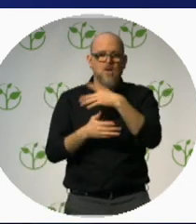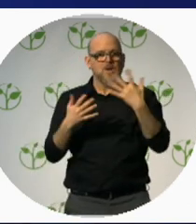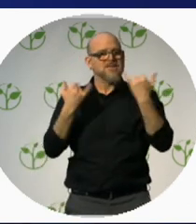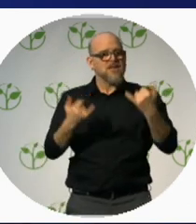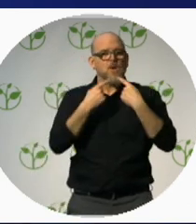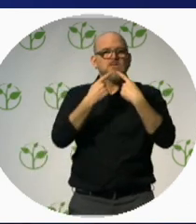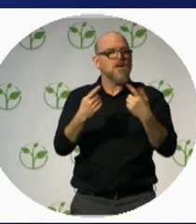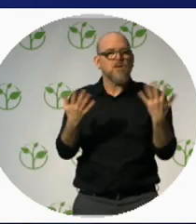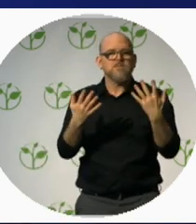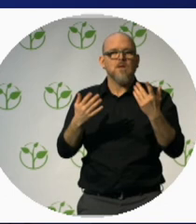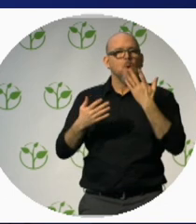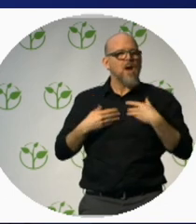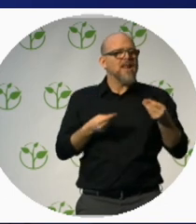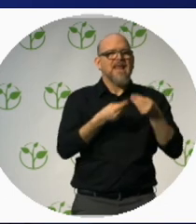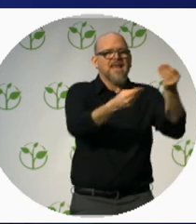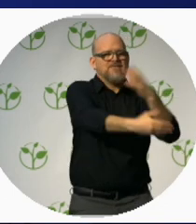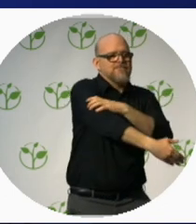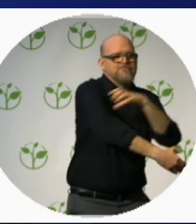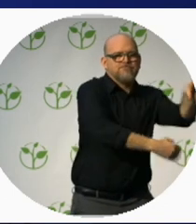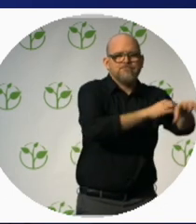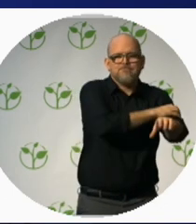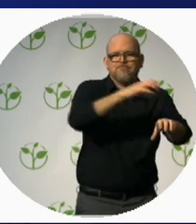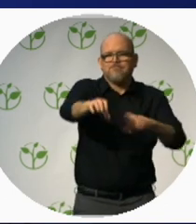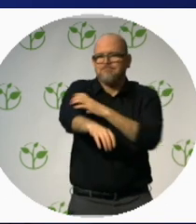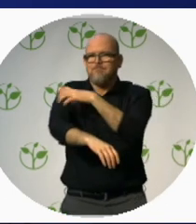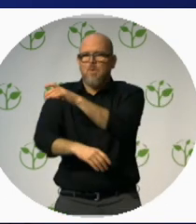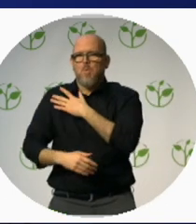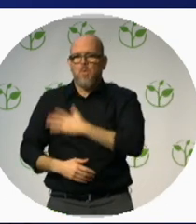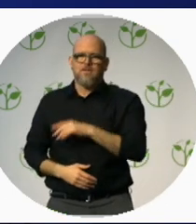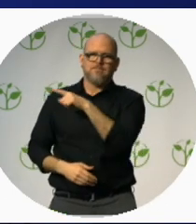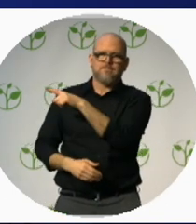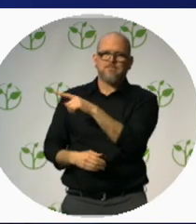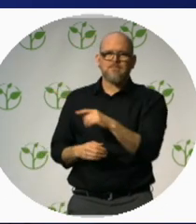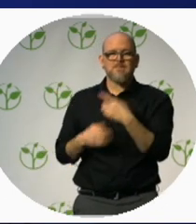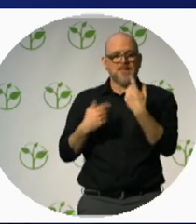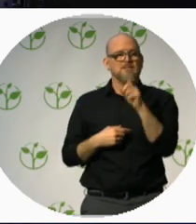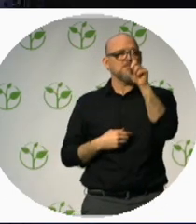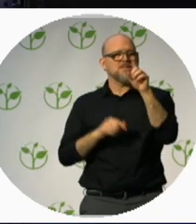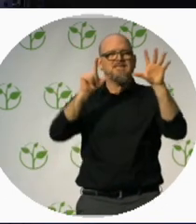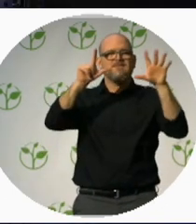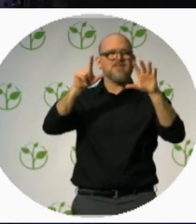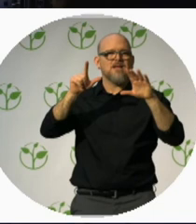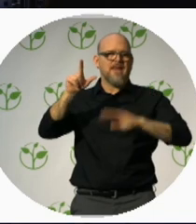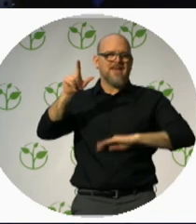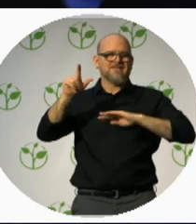Presenter – 17-year-old Danyl Martelli from Uddingston has been doing all he can to make life better for others.